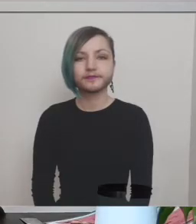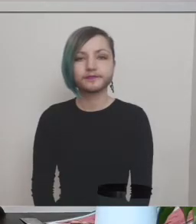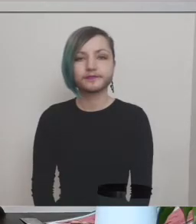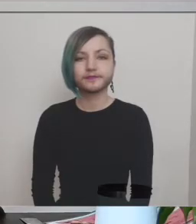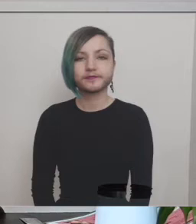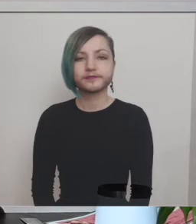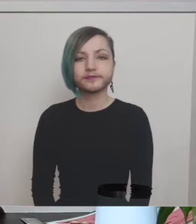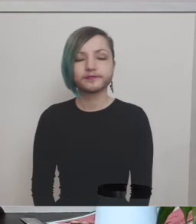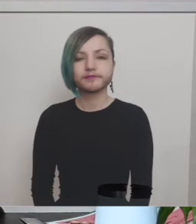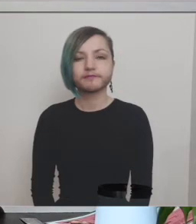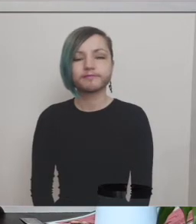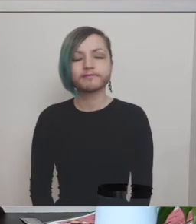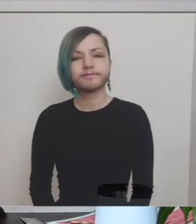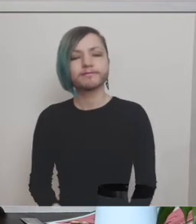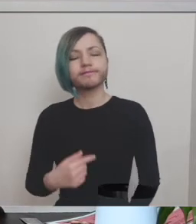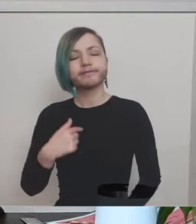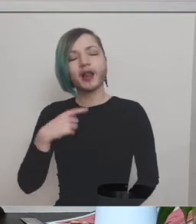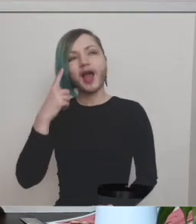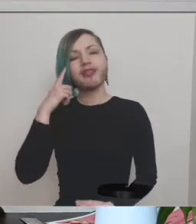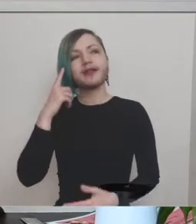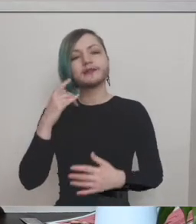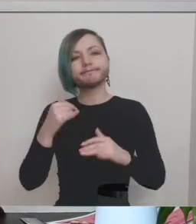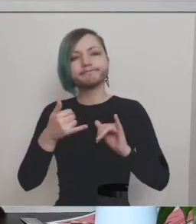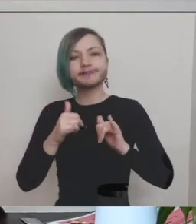what I find is that sometimes when you've started to build up